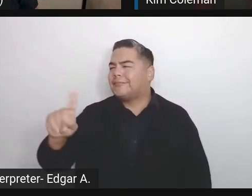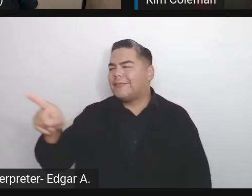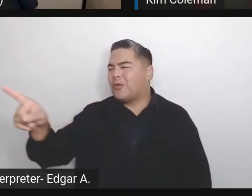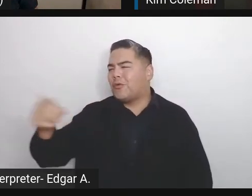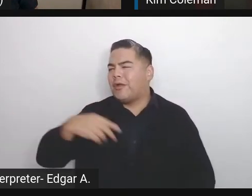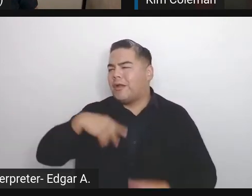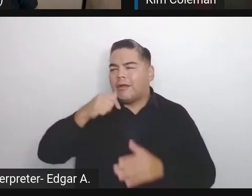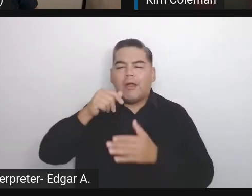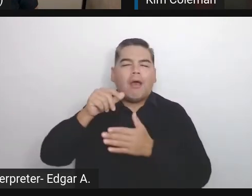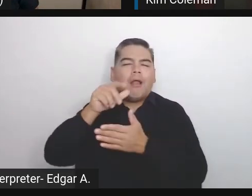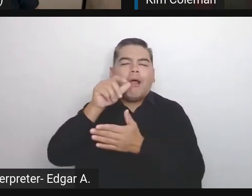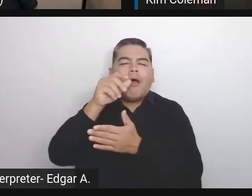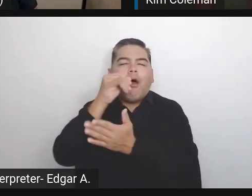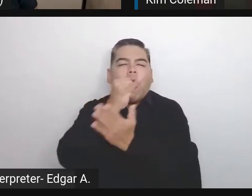Websites are engineering.